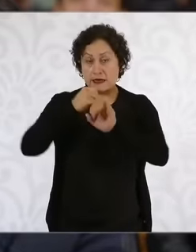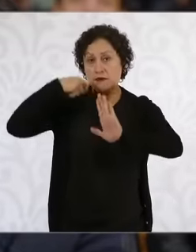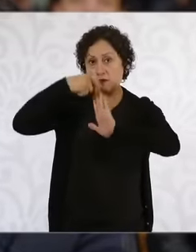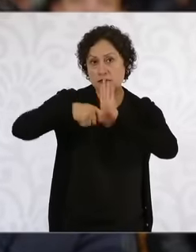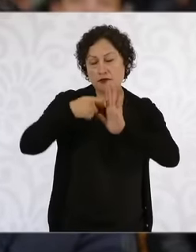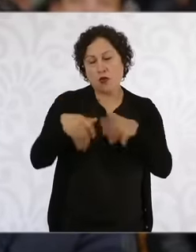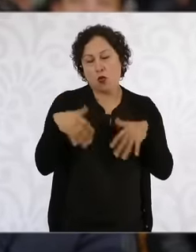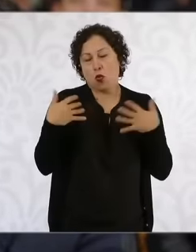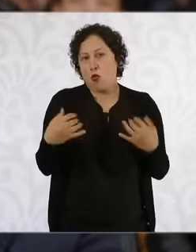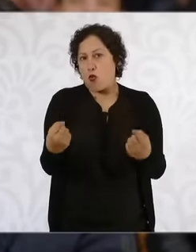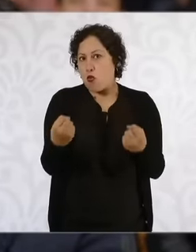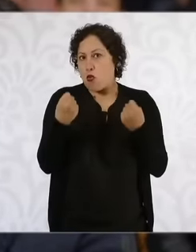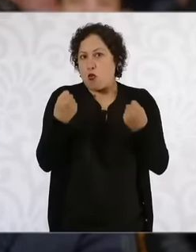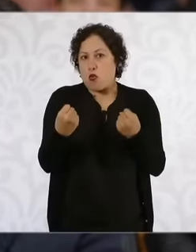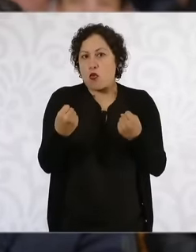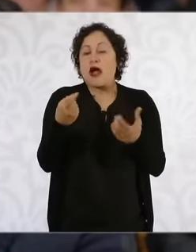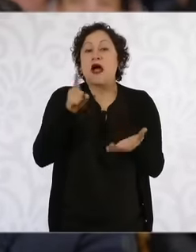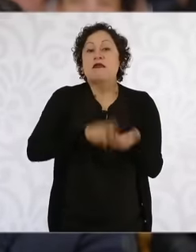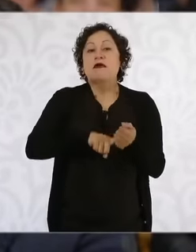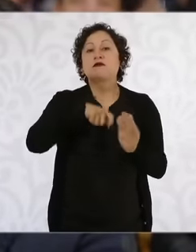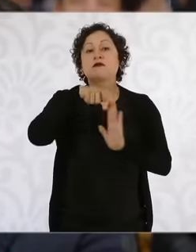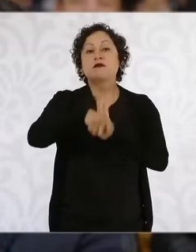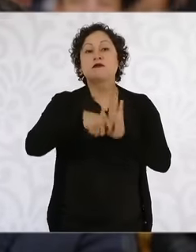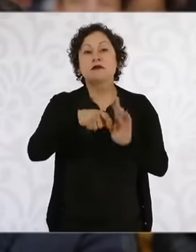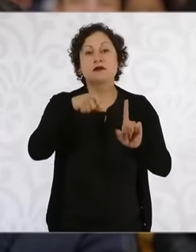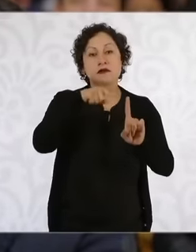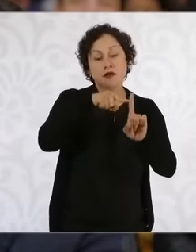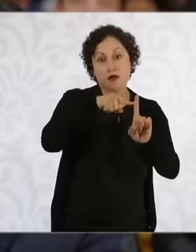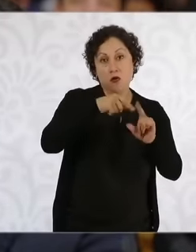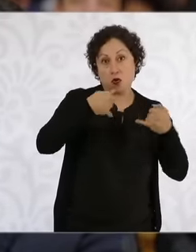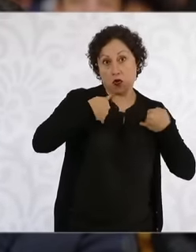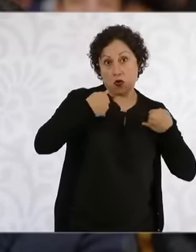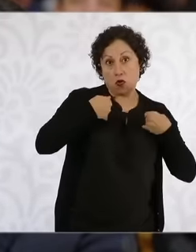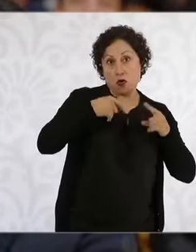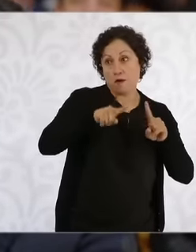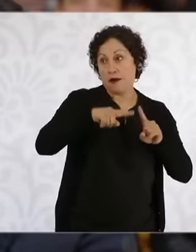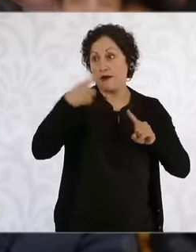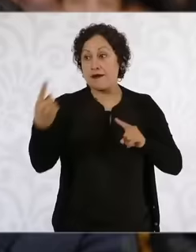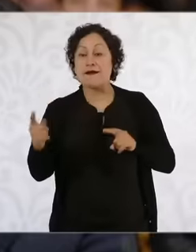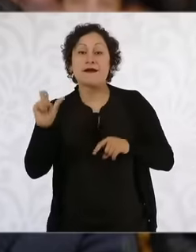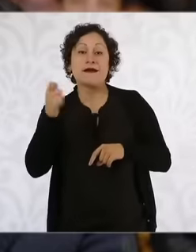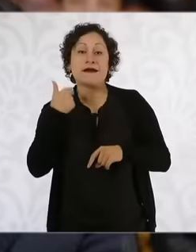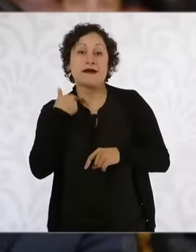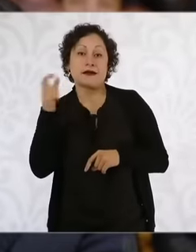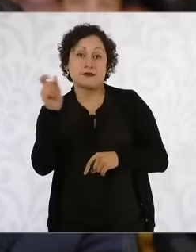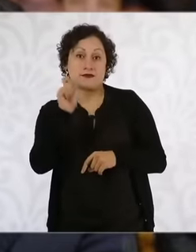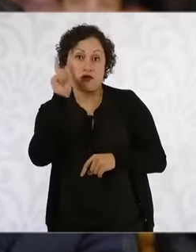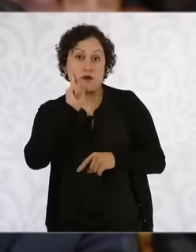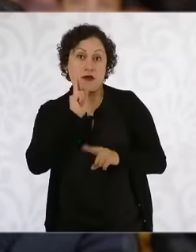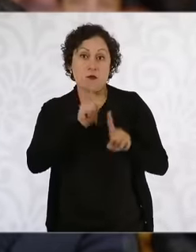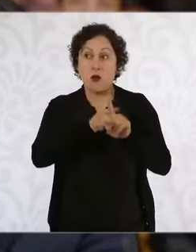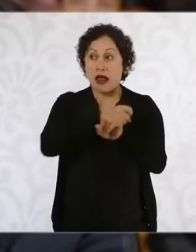a young man brutally beats his ex-girlfriend and her friend practically saves her because he is the one who